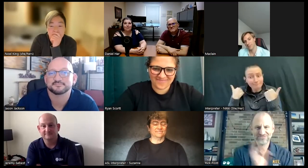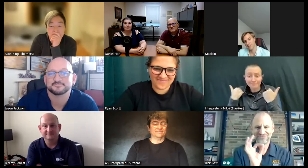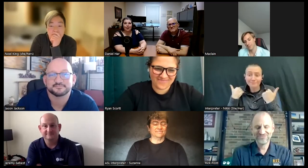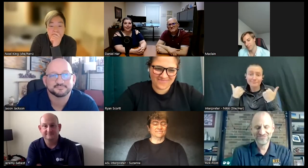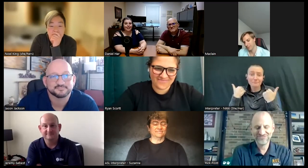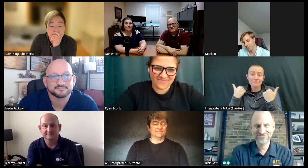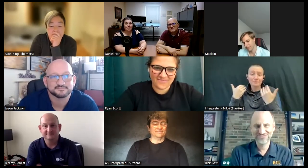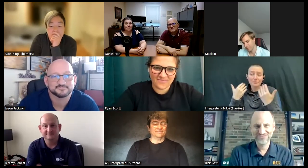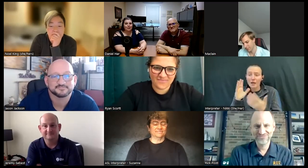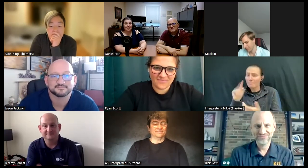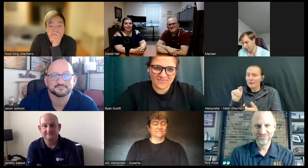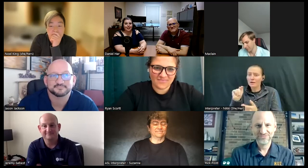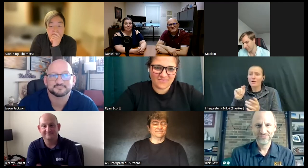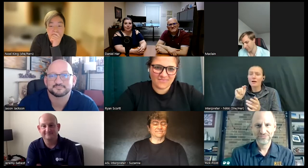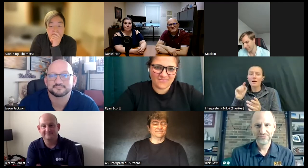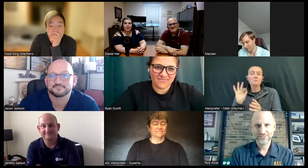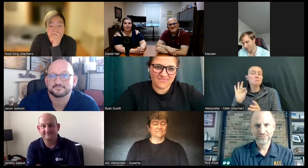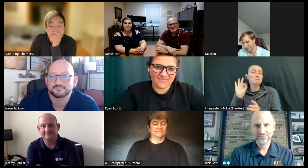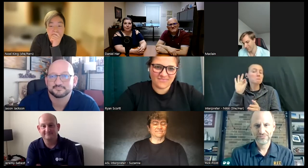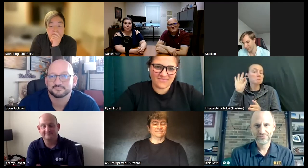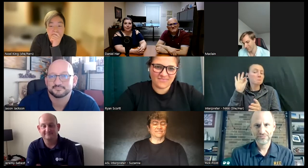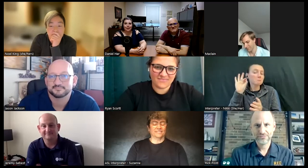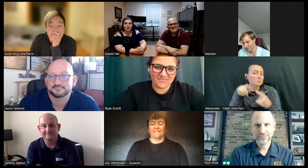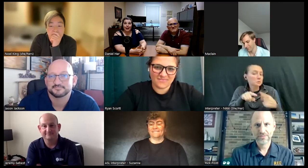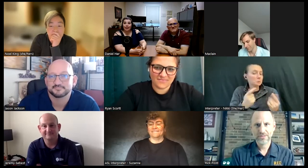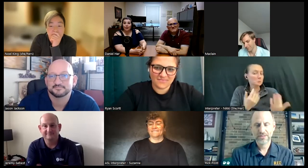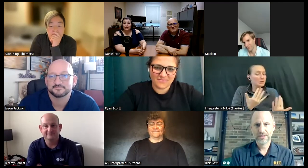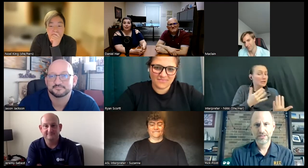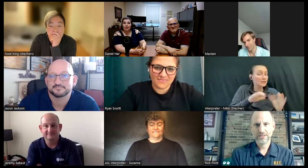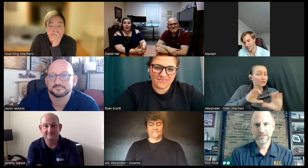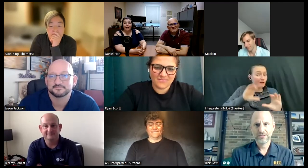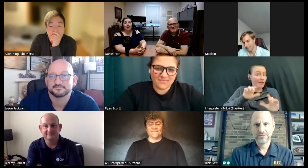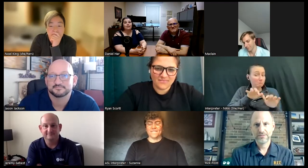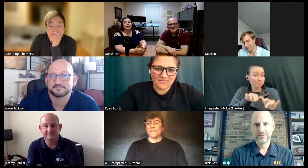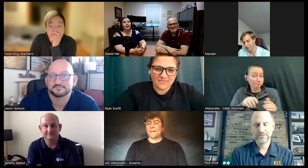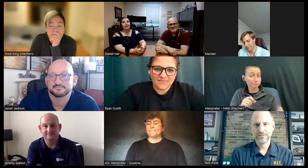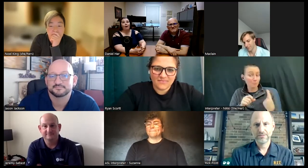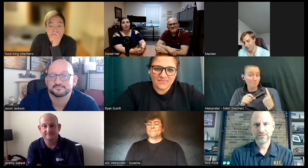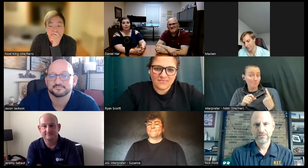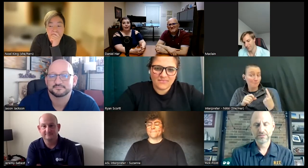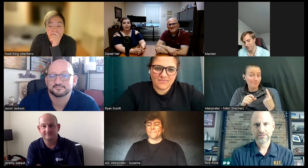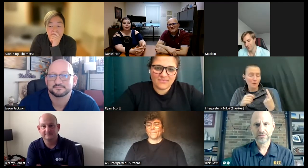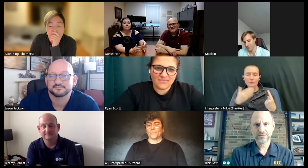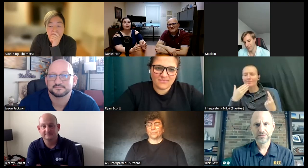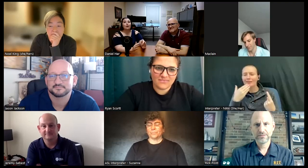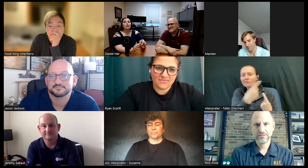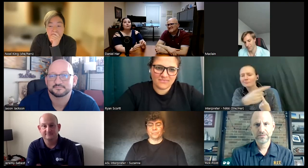um but just want to take the time as we're waiting for people to type in any questions they might have to thank all of our panelists